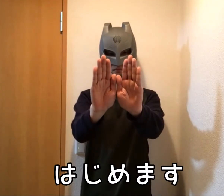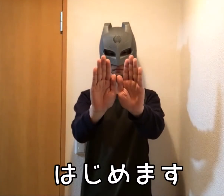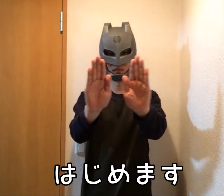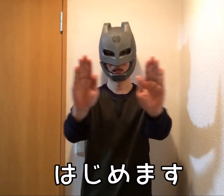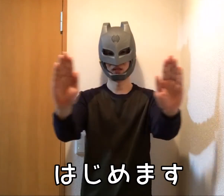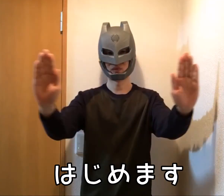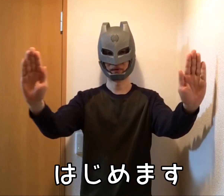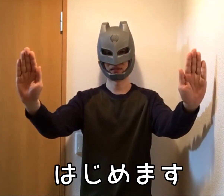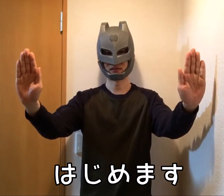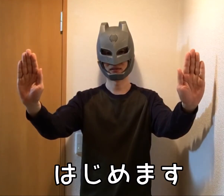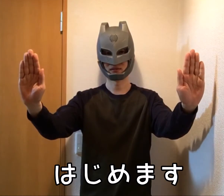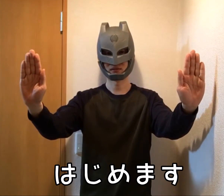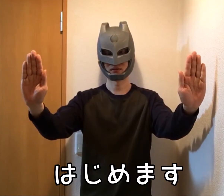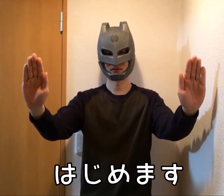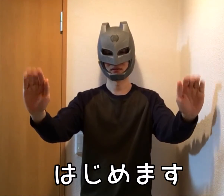Let's start